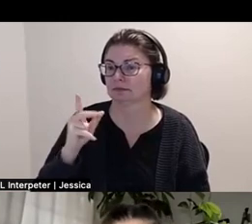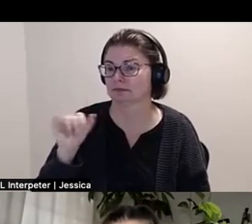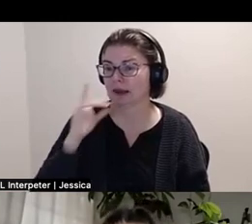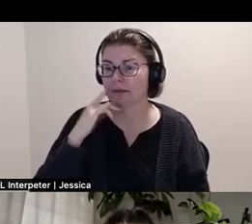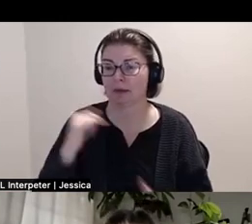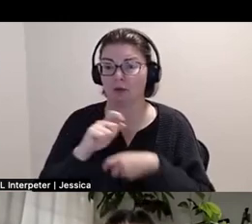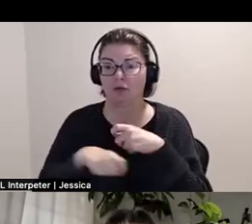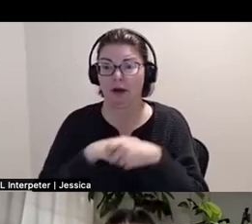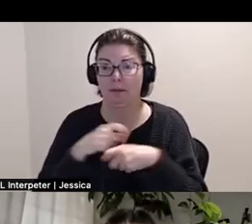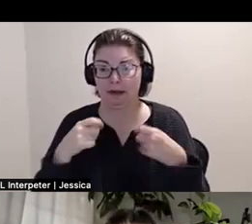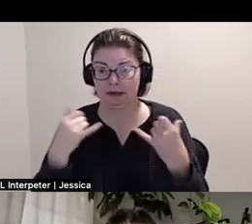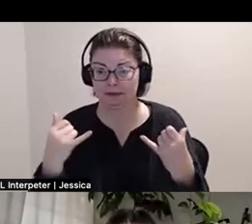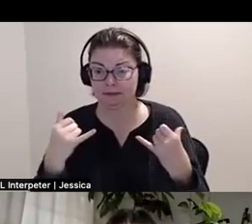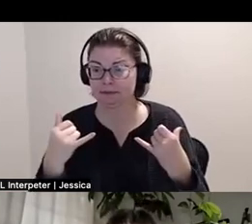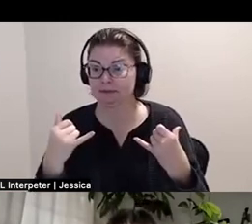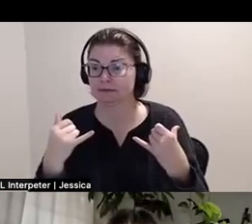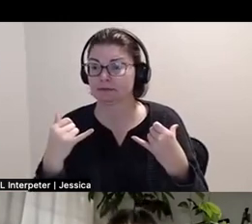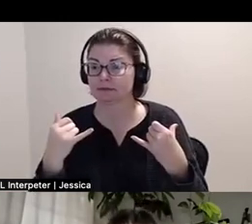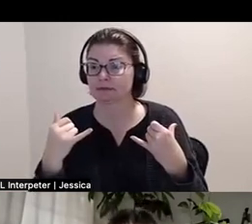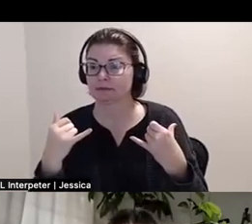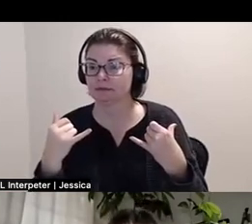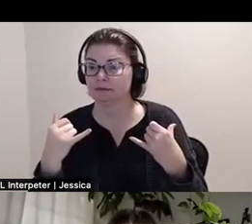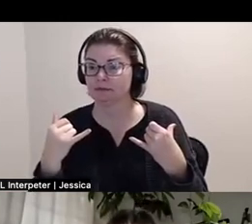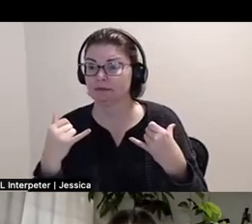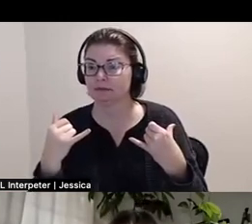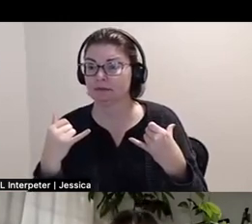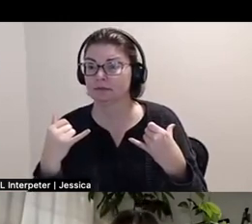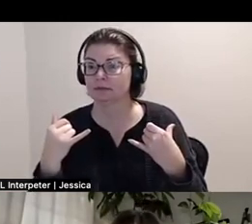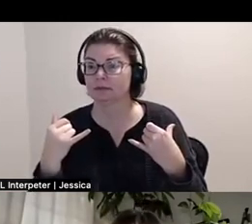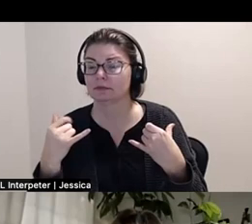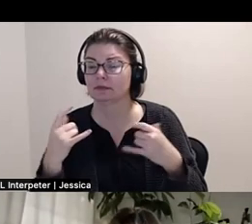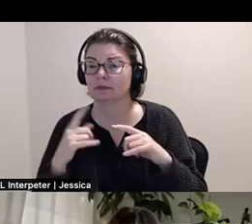Not that I wouldn't like to continue. But one, we've already gone over the time, that I mentioned.